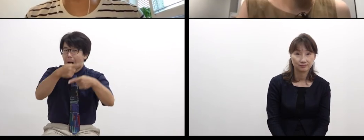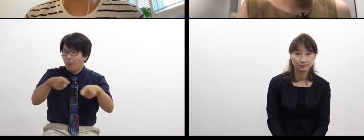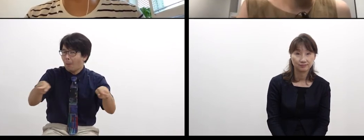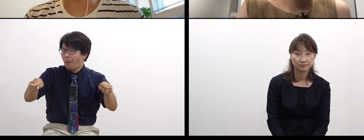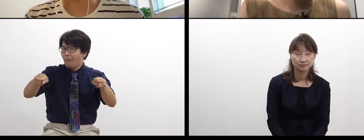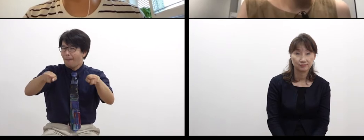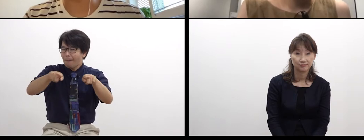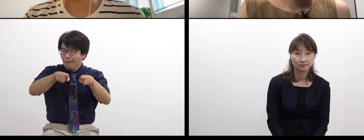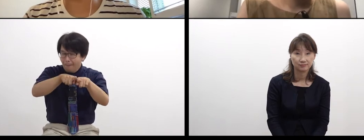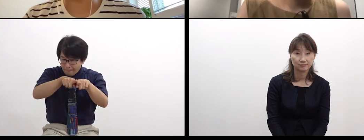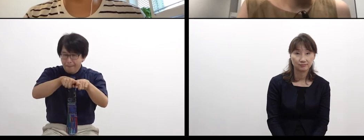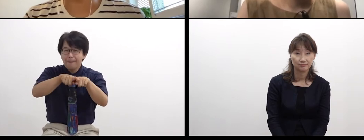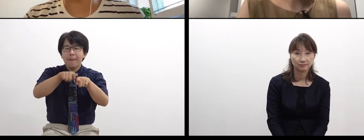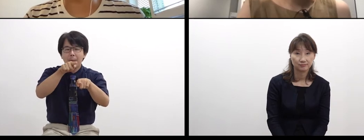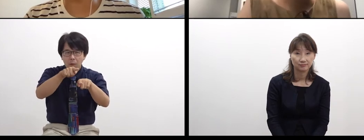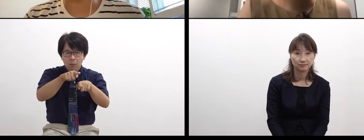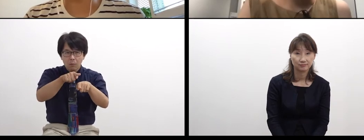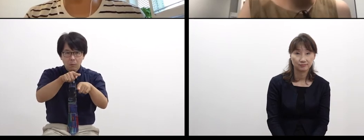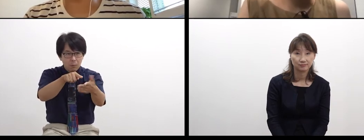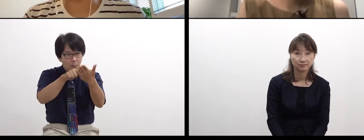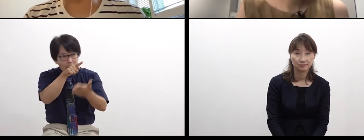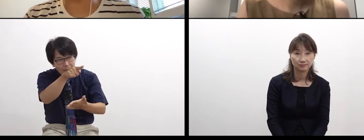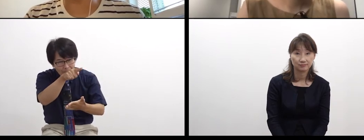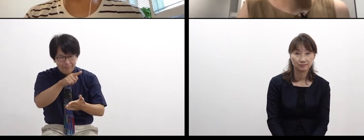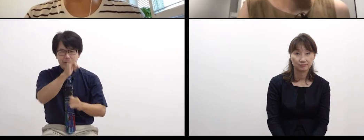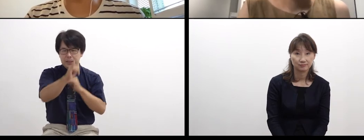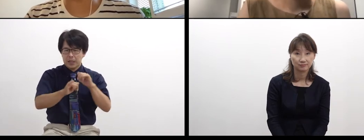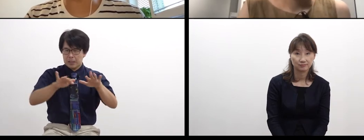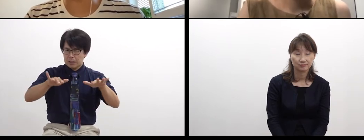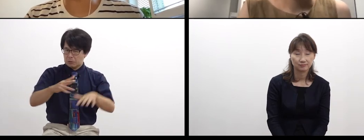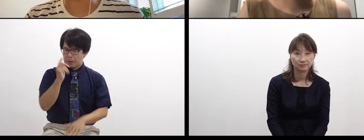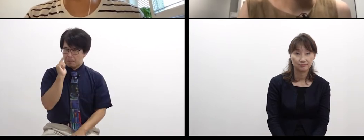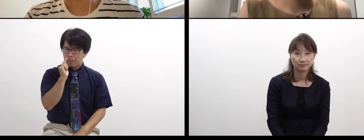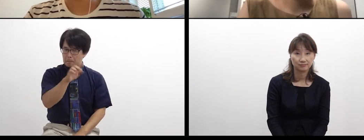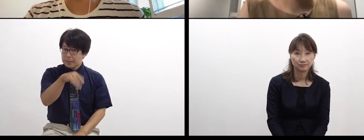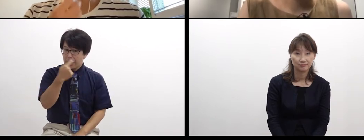with a mix of graphic and sign language.